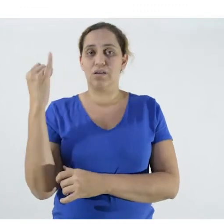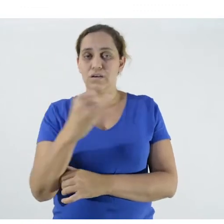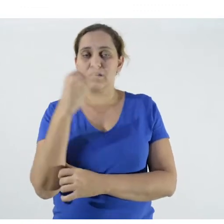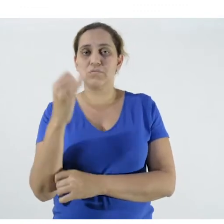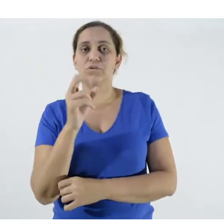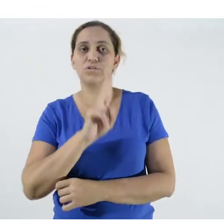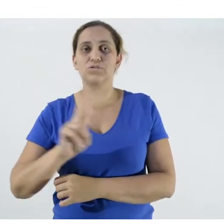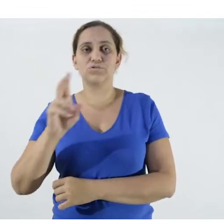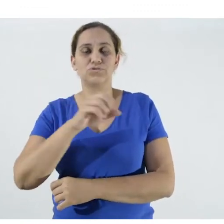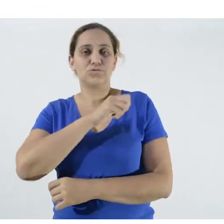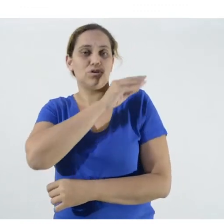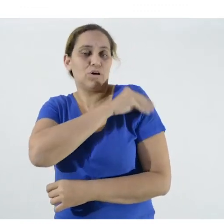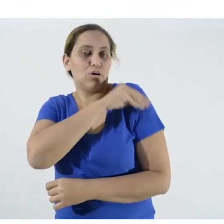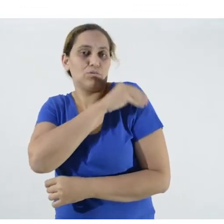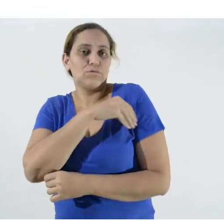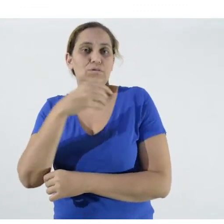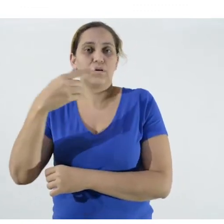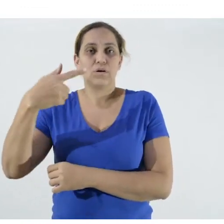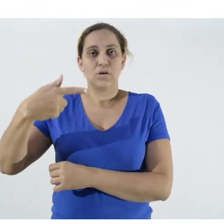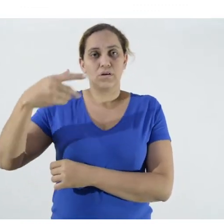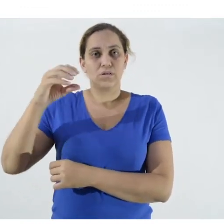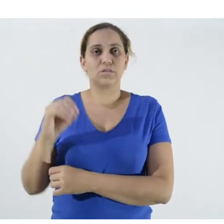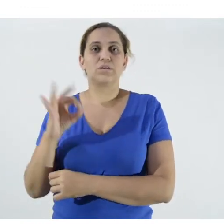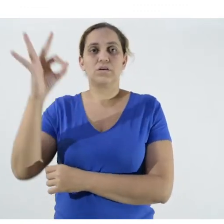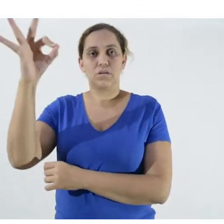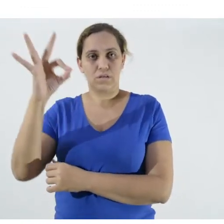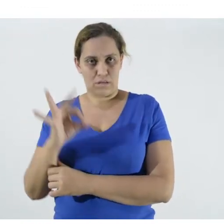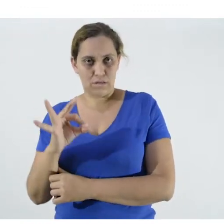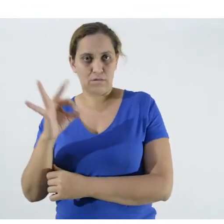gel, at 70%. If it’s not 70%, it’s no use,